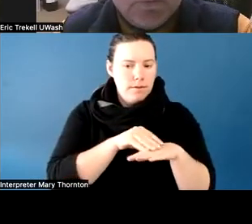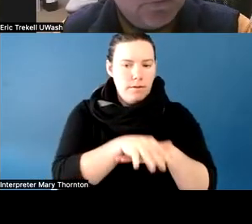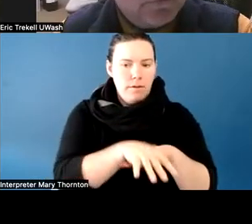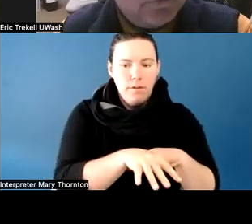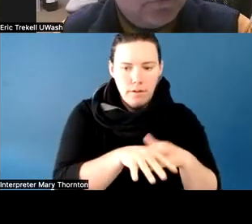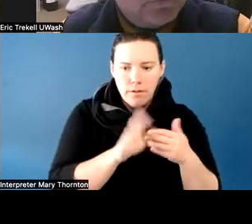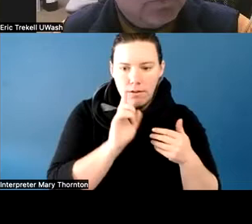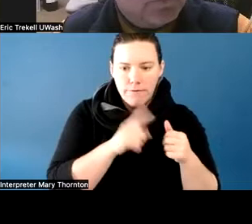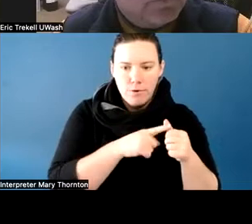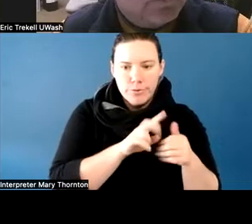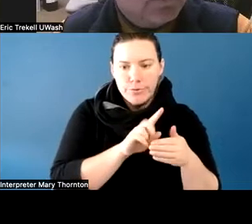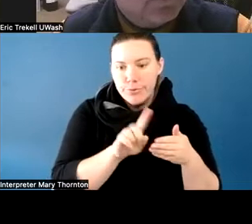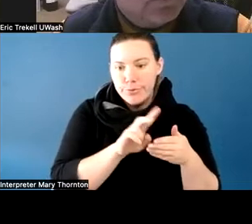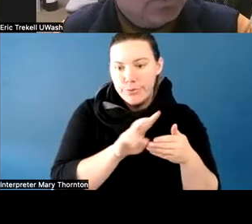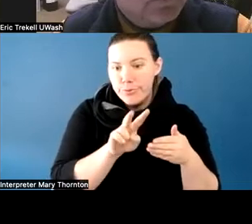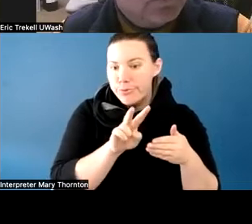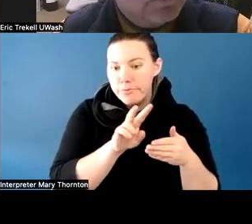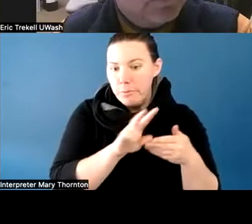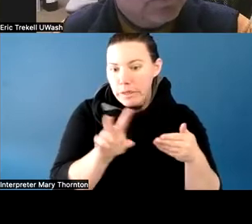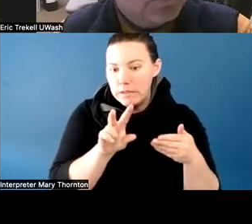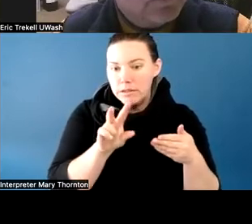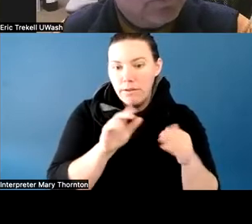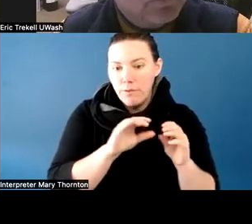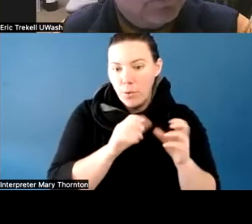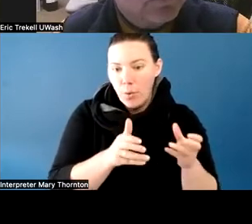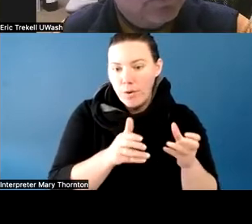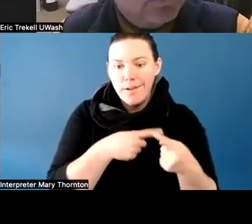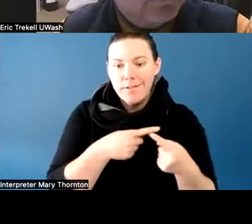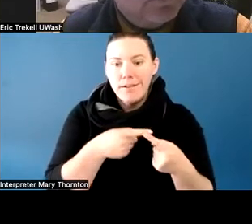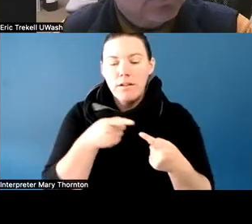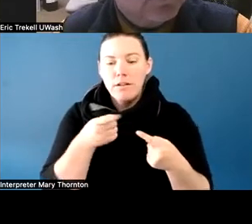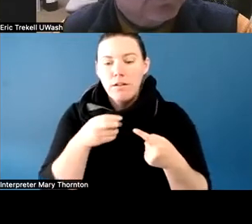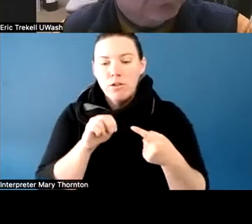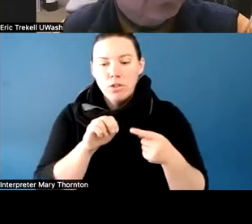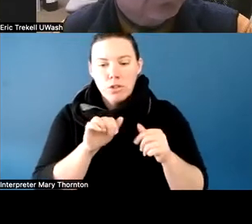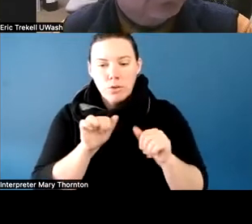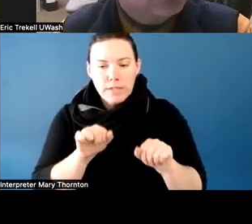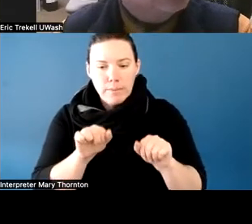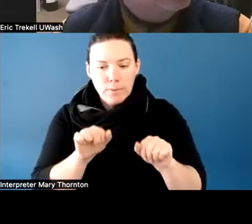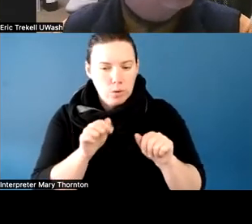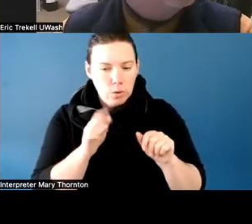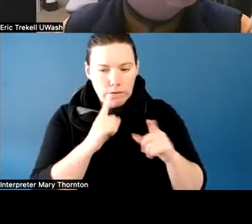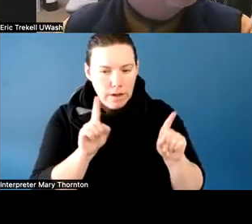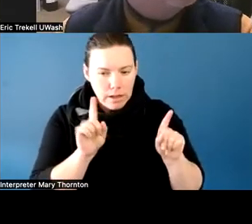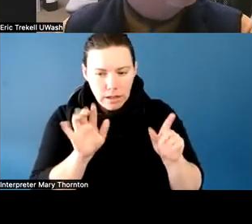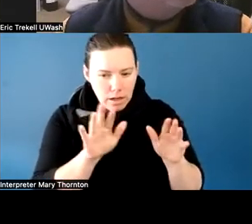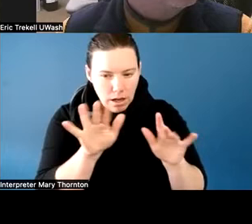until she was able to kind of feel her way out and establish what the expectations are.